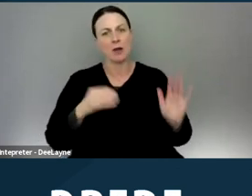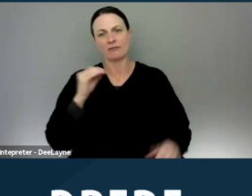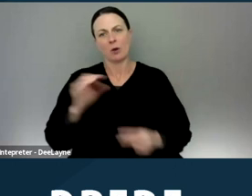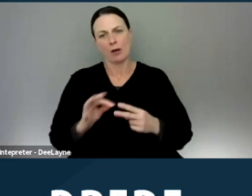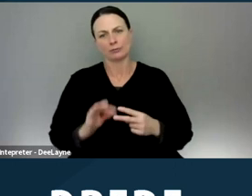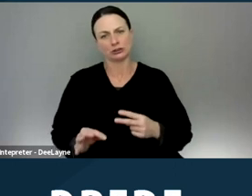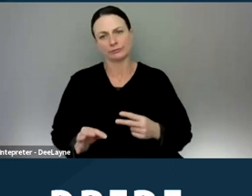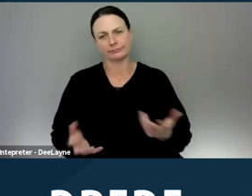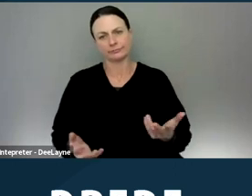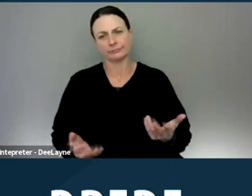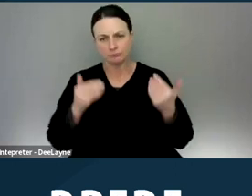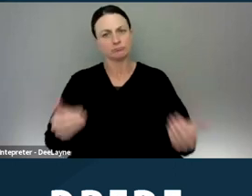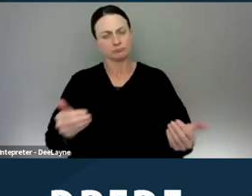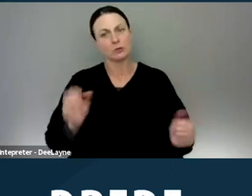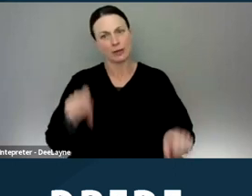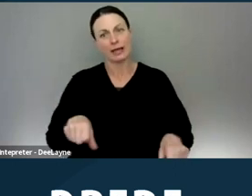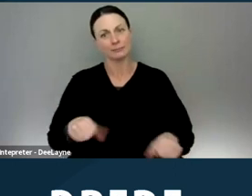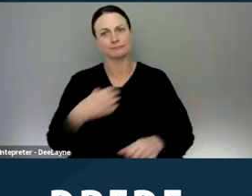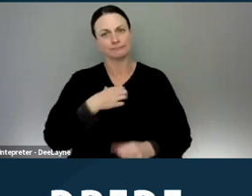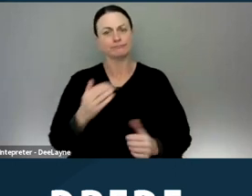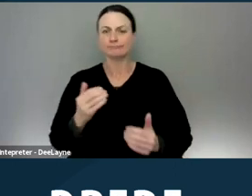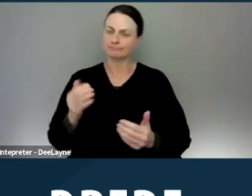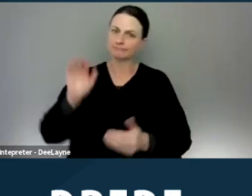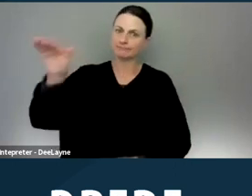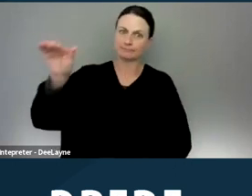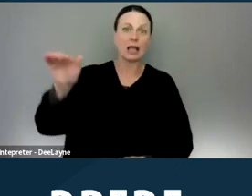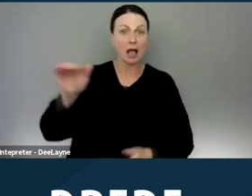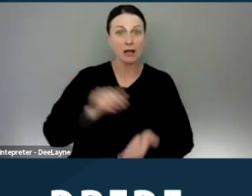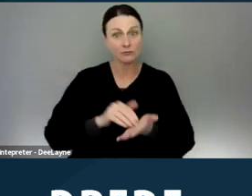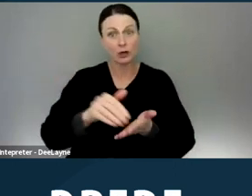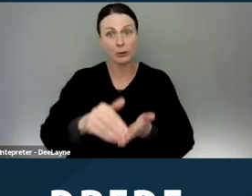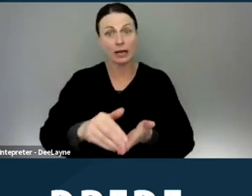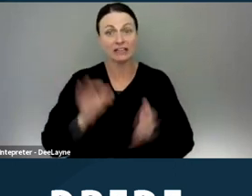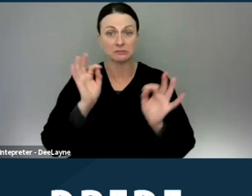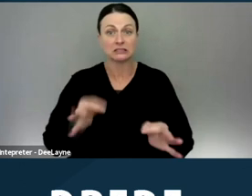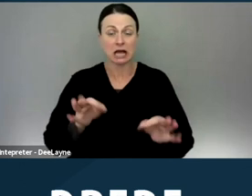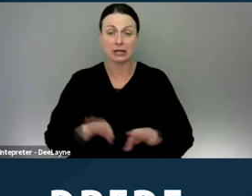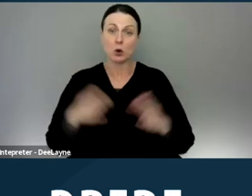at that point because you can appeal and they do frequently decide to open things